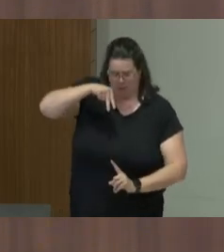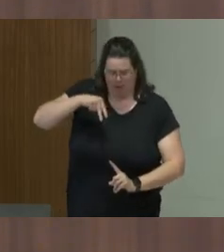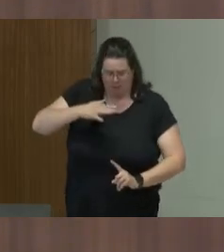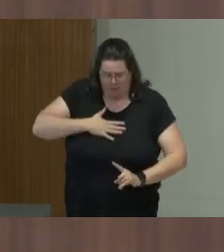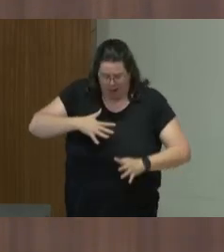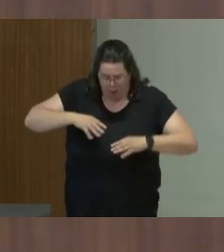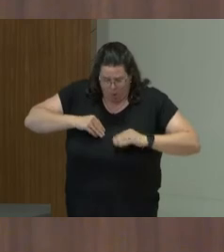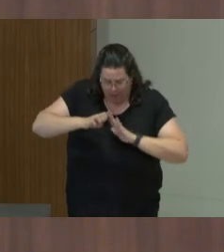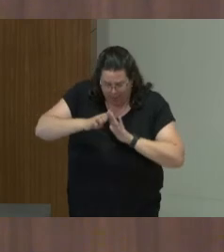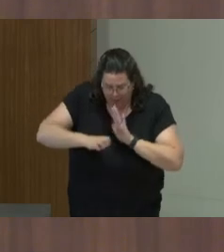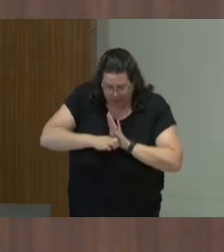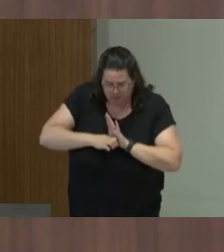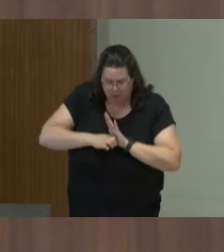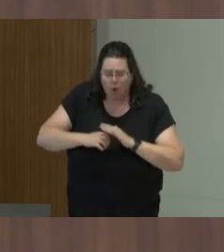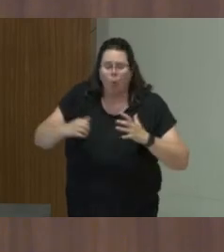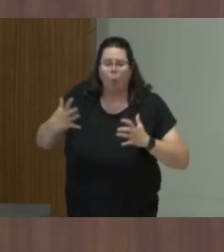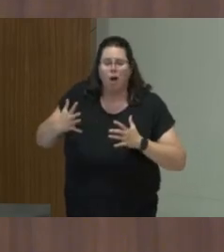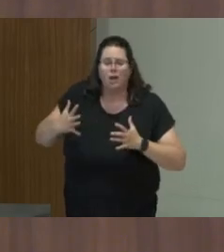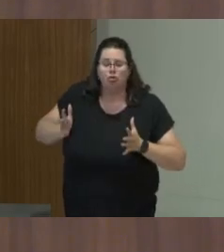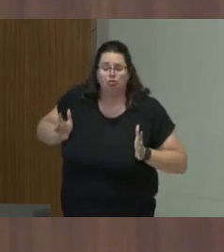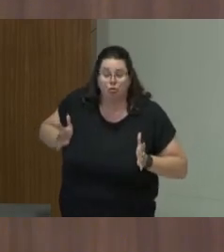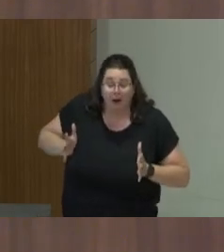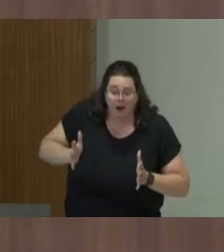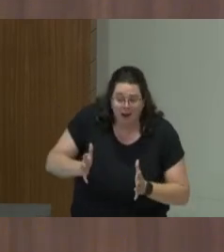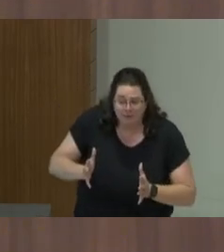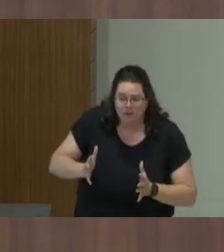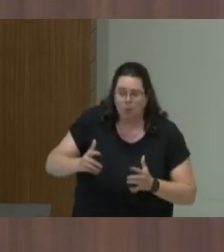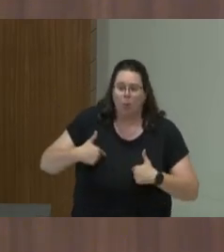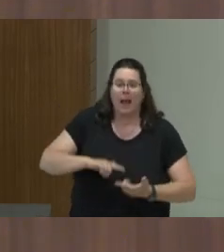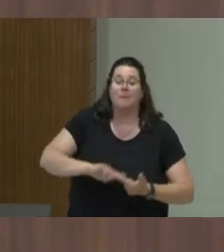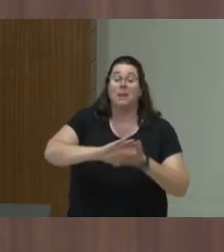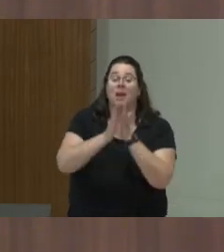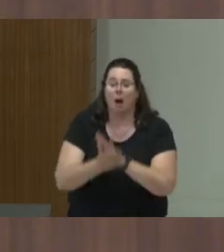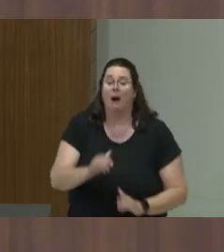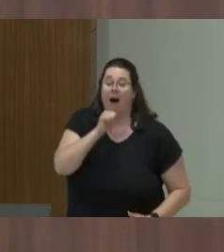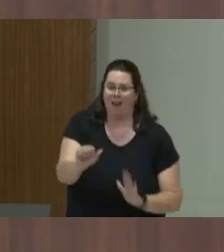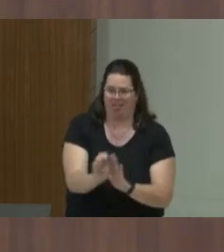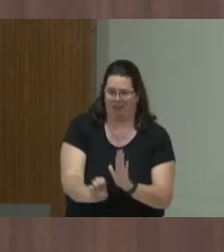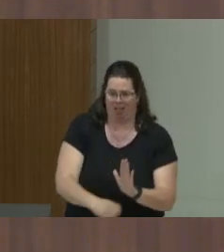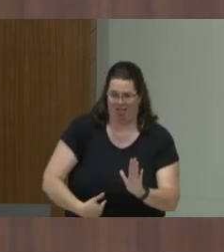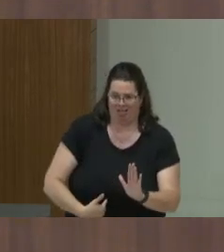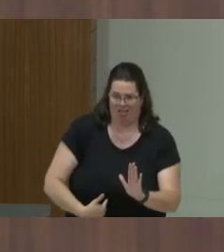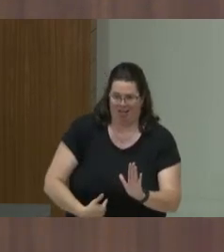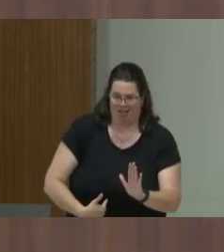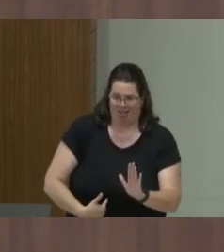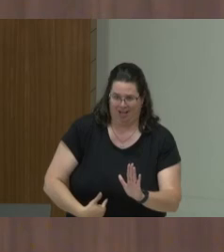our unethicality, this halo. I know it's a very frustrating answer, but maybe next year we can be more specific.